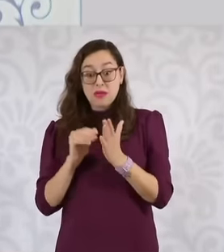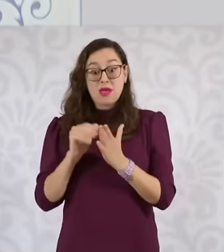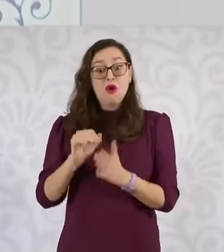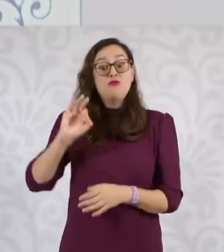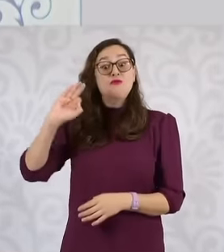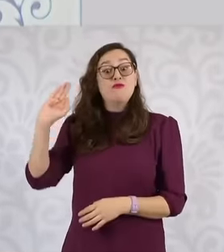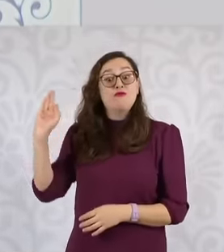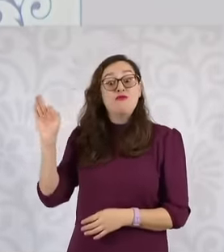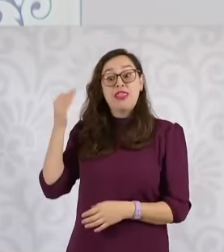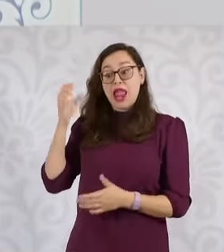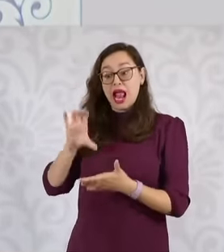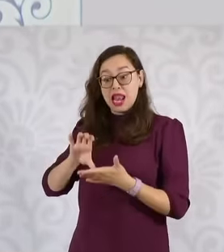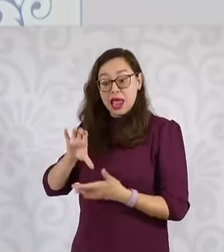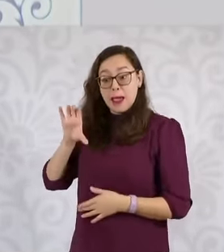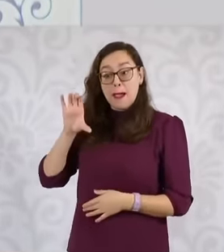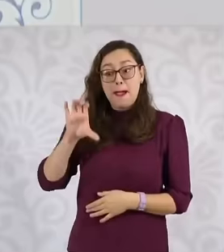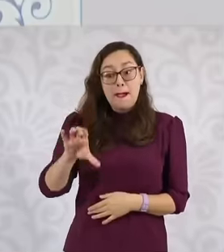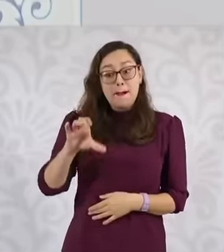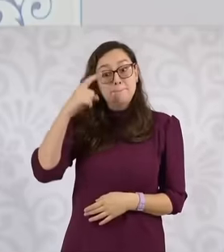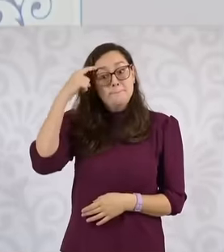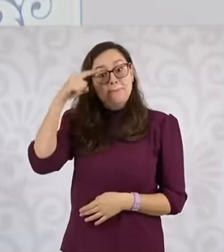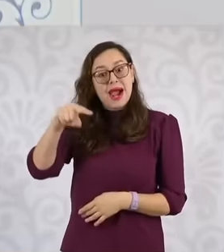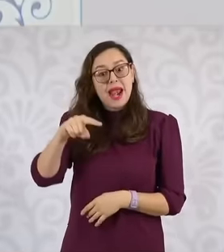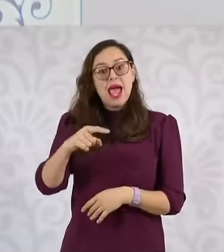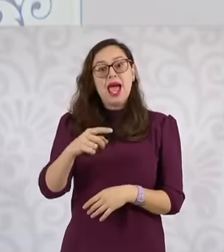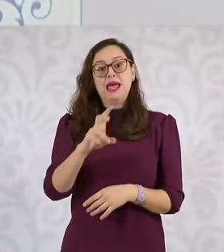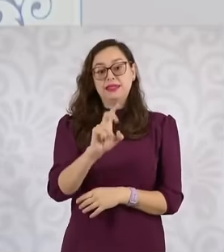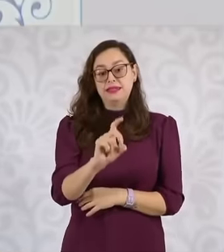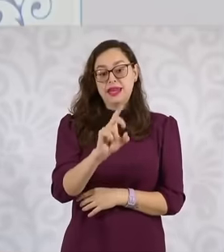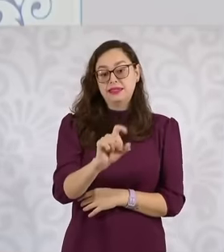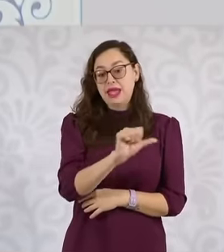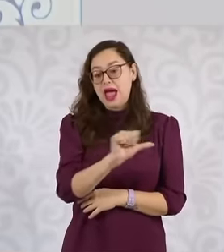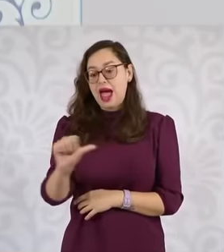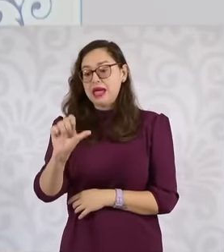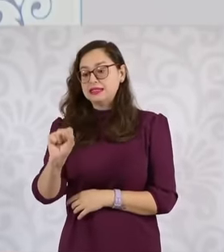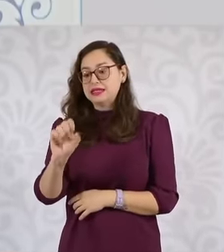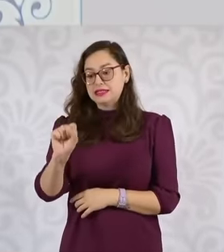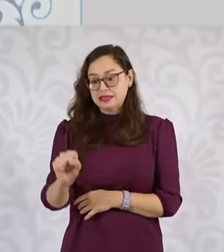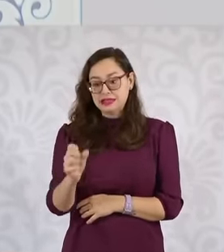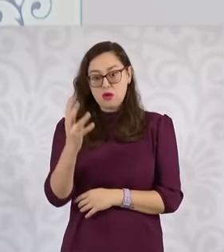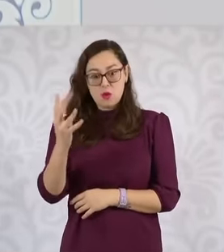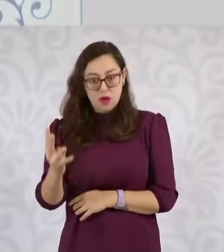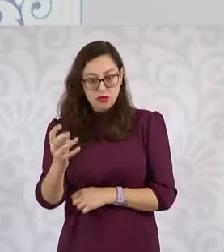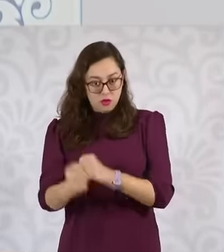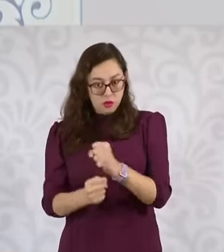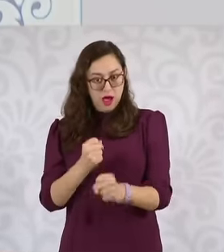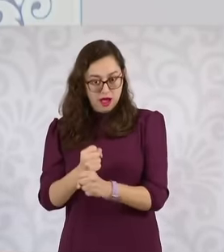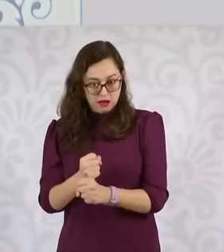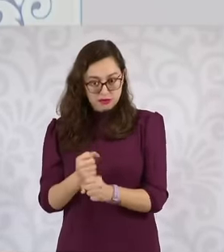to the trust. for well-being in terms of disability, which is